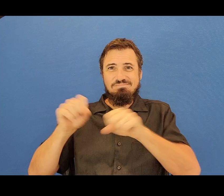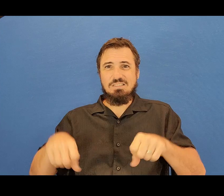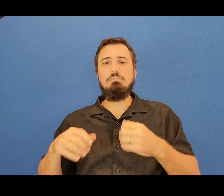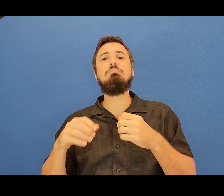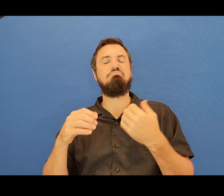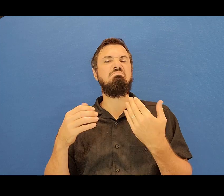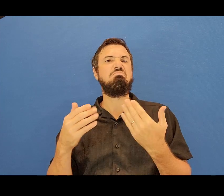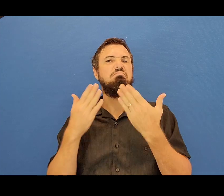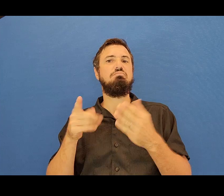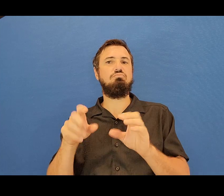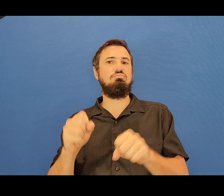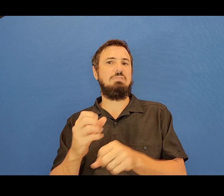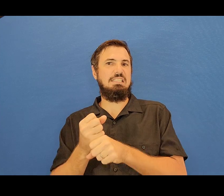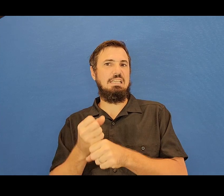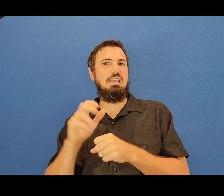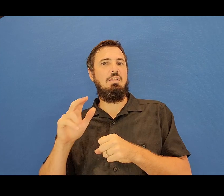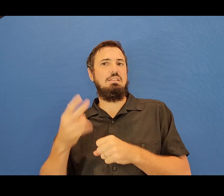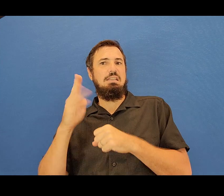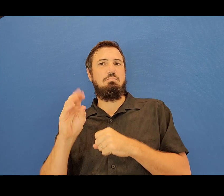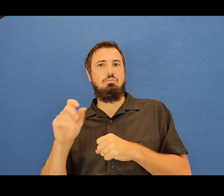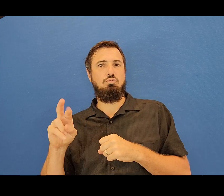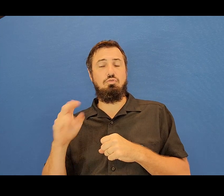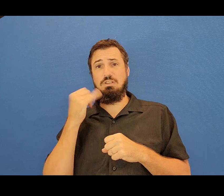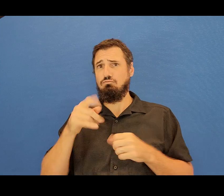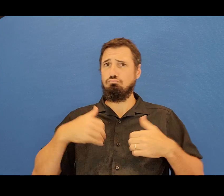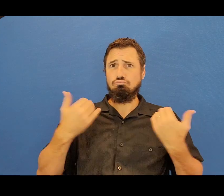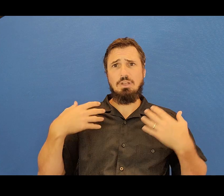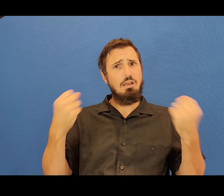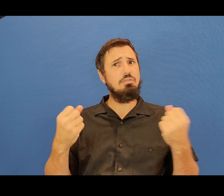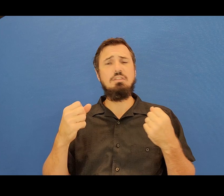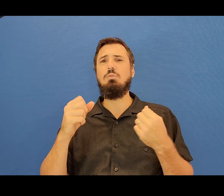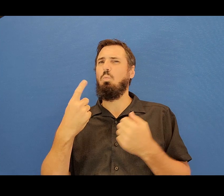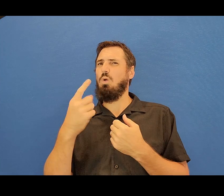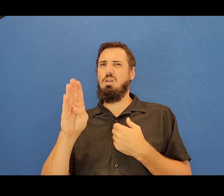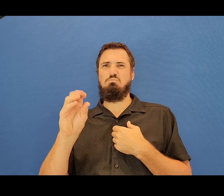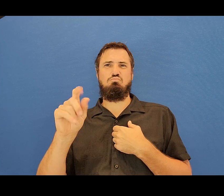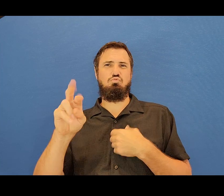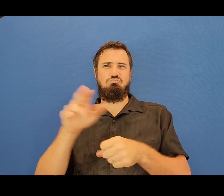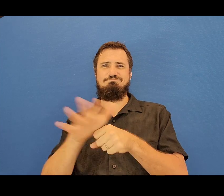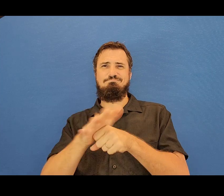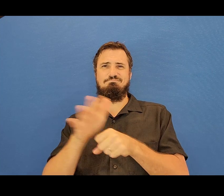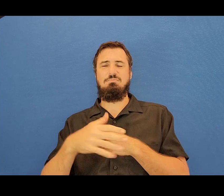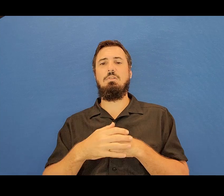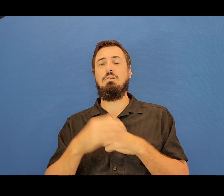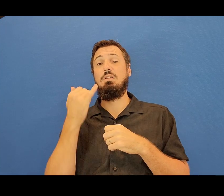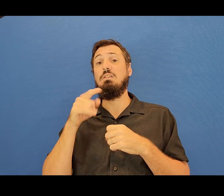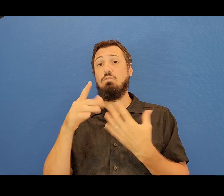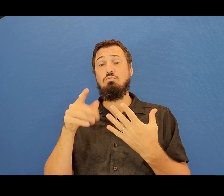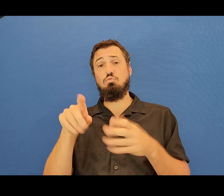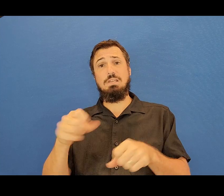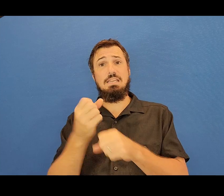younger healthy people, one booster is enough for now. If you’re eligible, you can get a booster four months or more after your last shot